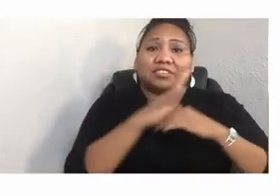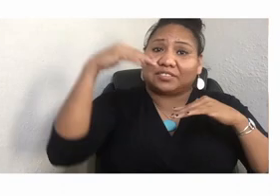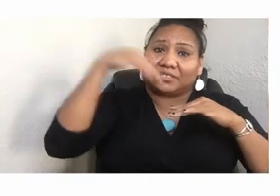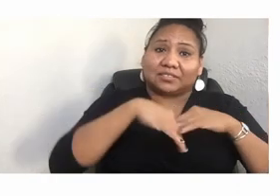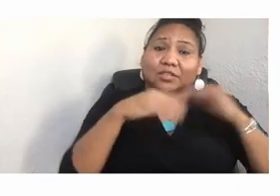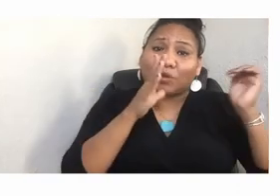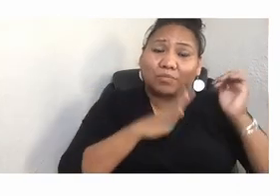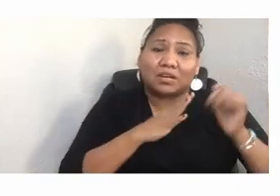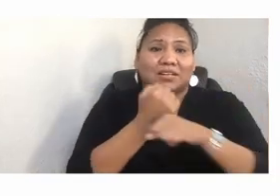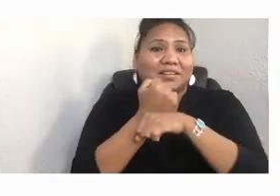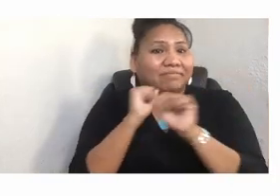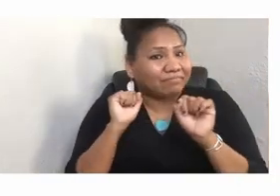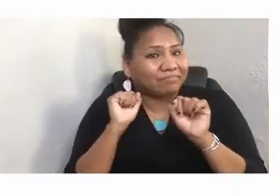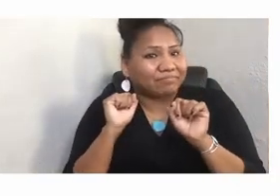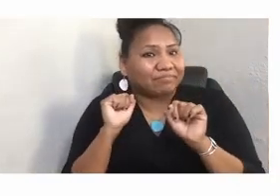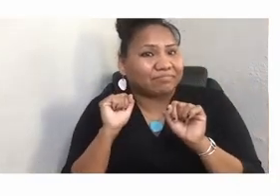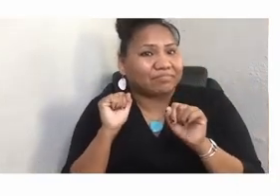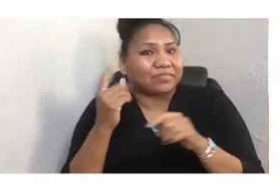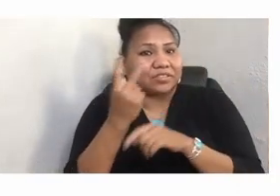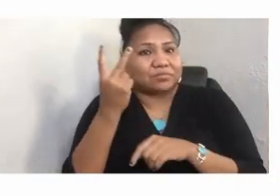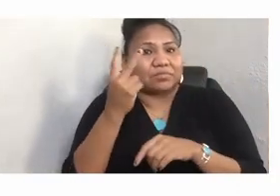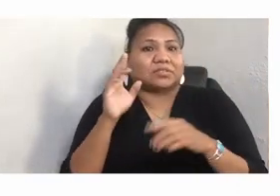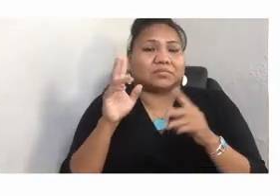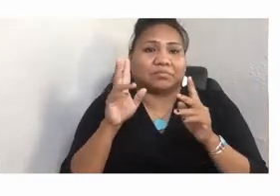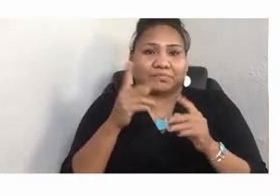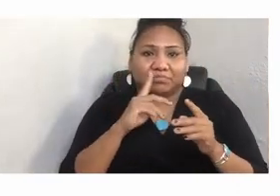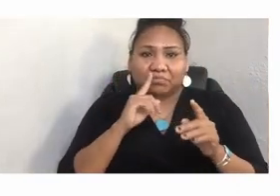Our Mother Earth has rights that are protected and respected.